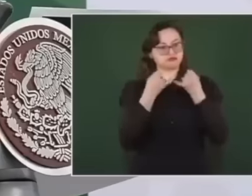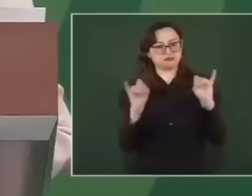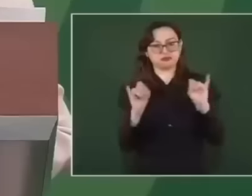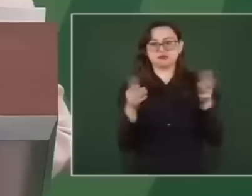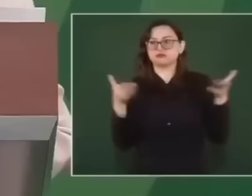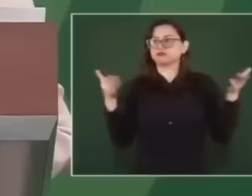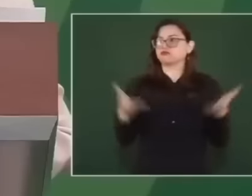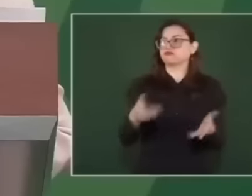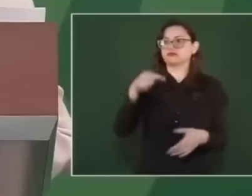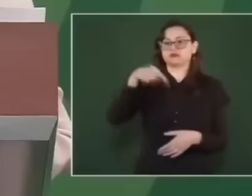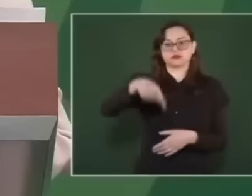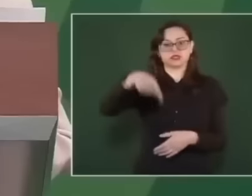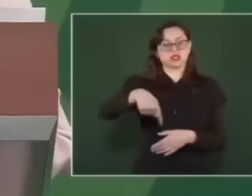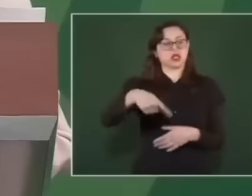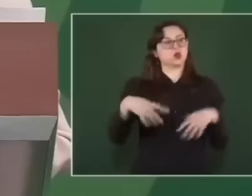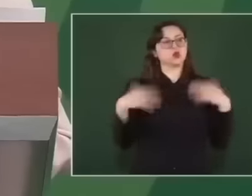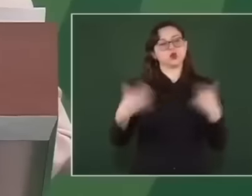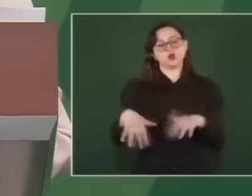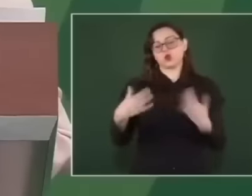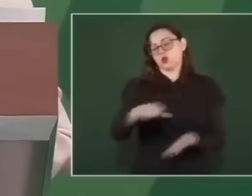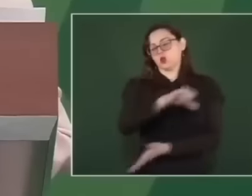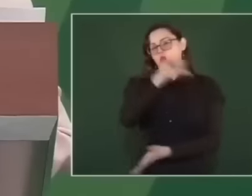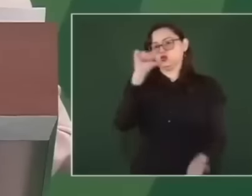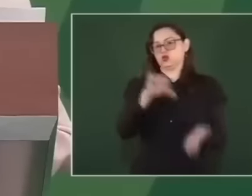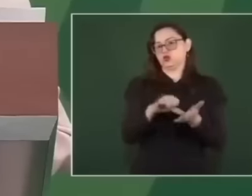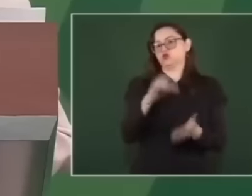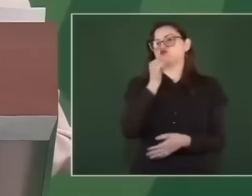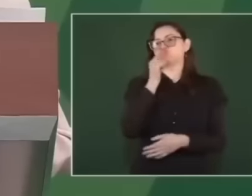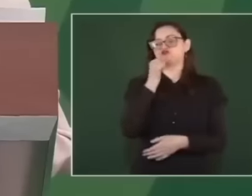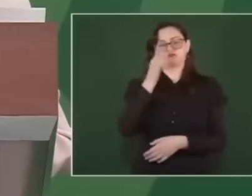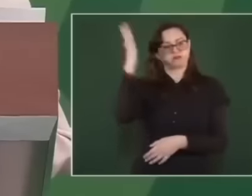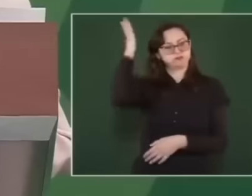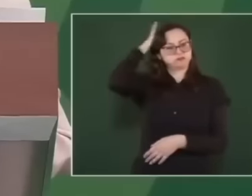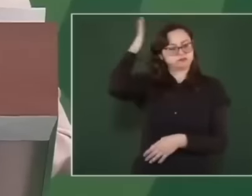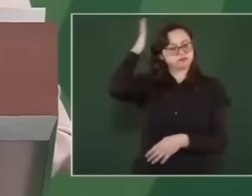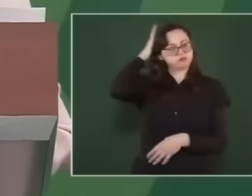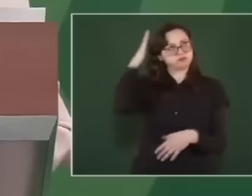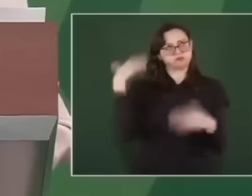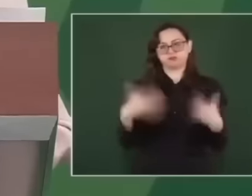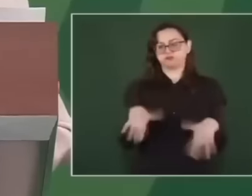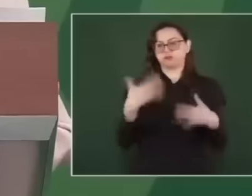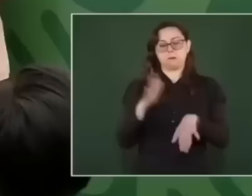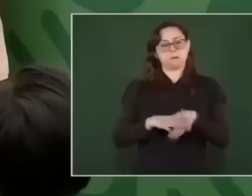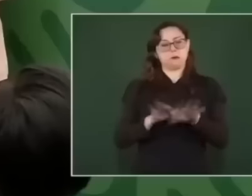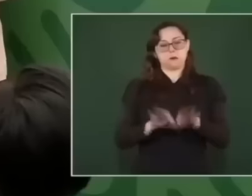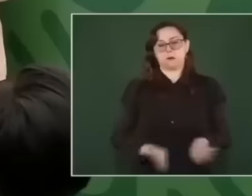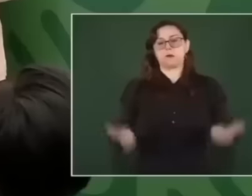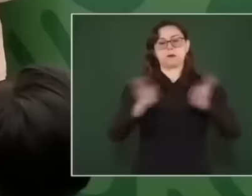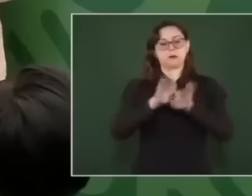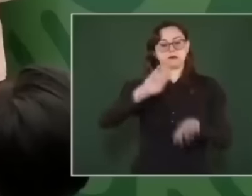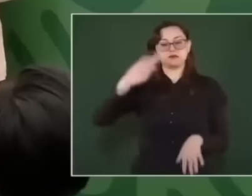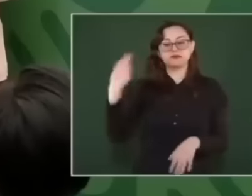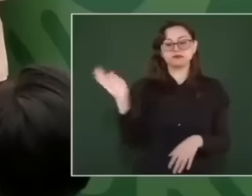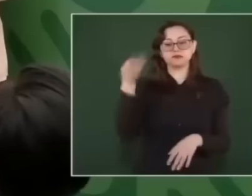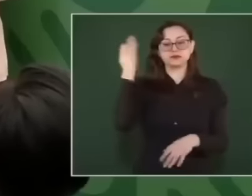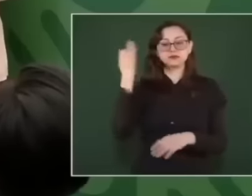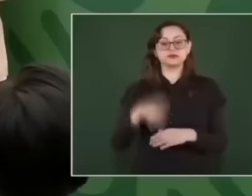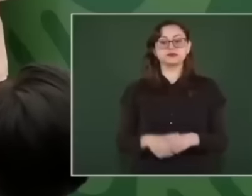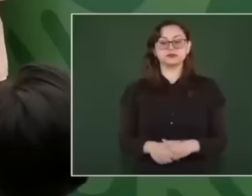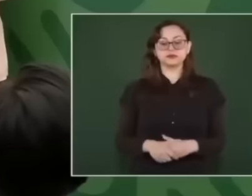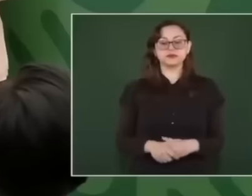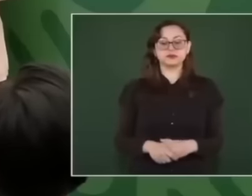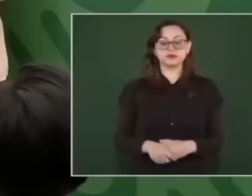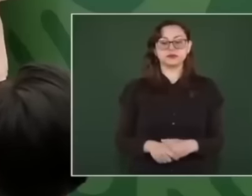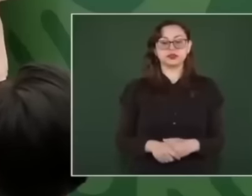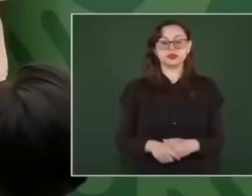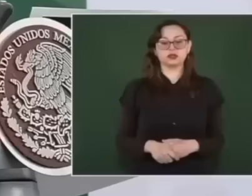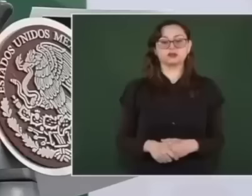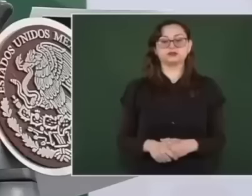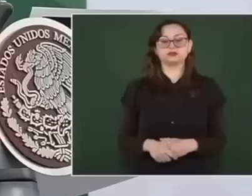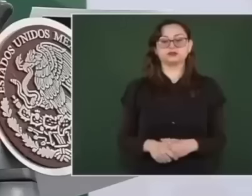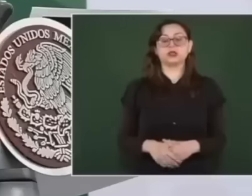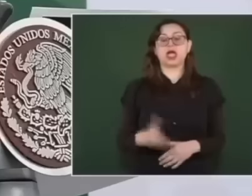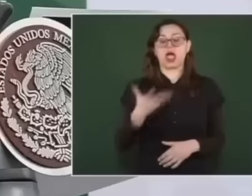intelligence center of the Federal Police, which was created with a higher level and three underground levels